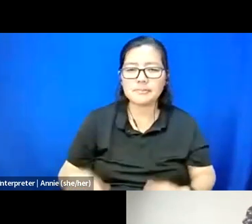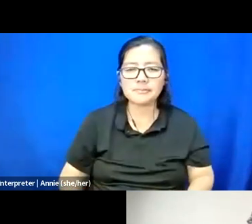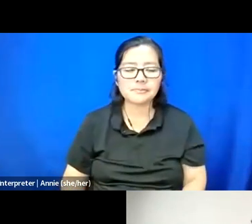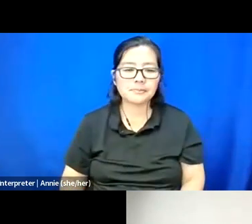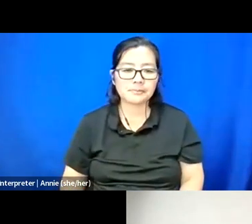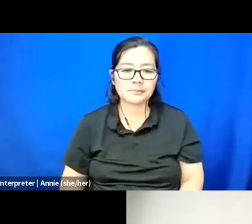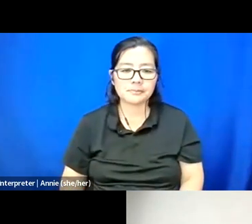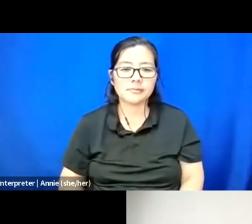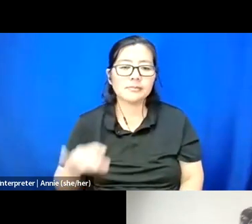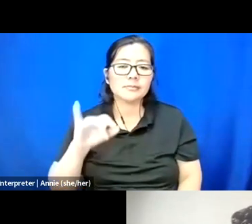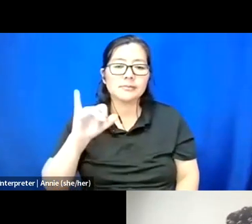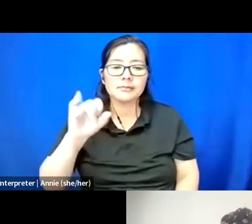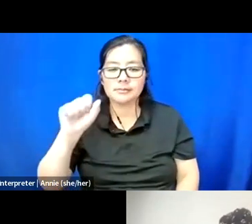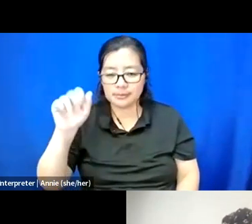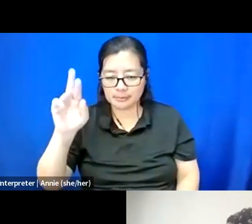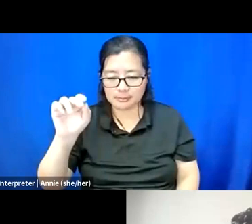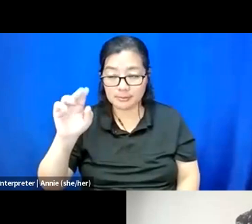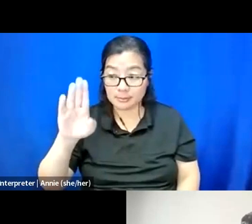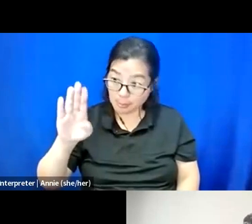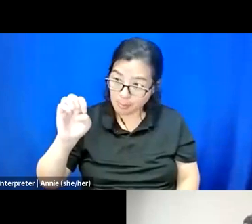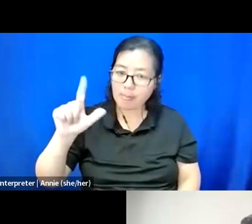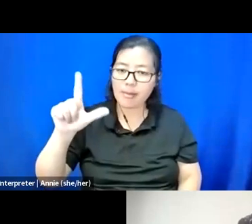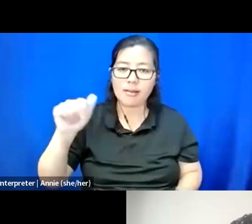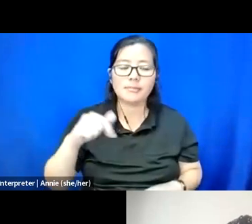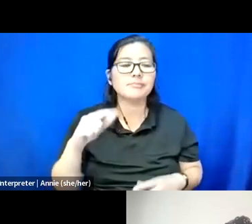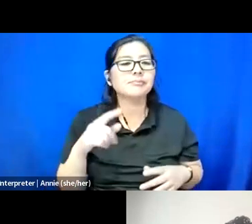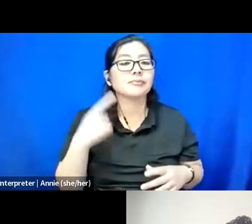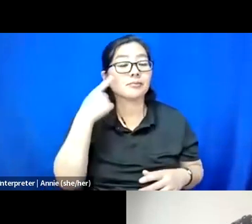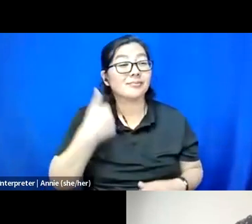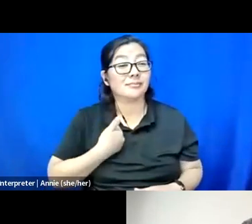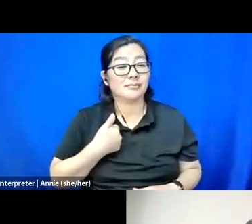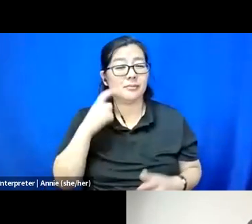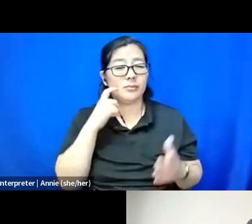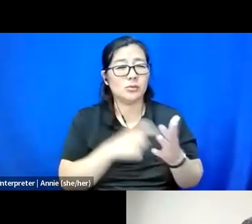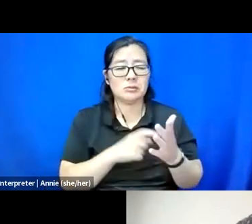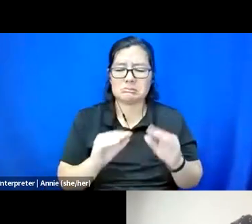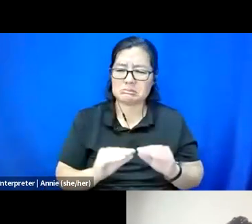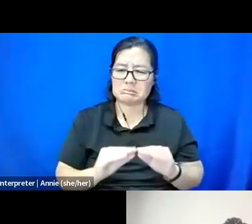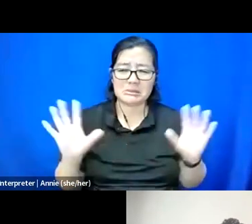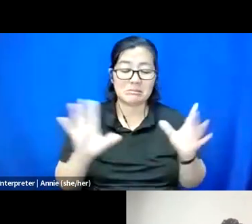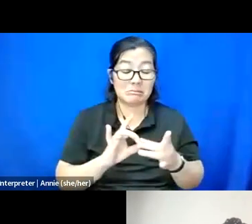For me, I would say I noticed a very clear, I think, disconnect, like we were talking